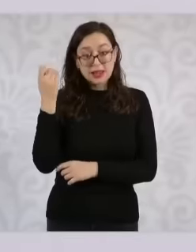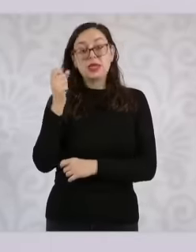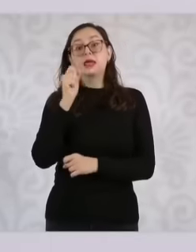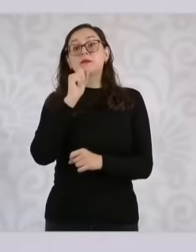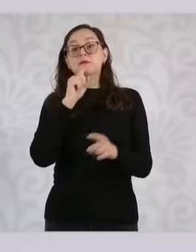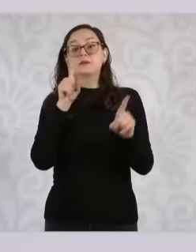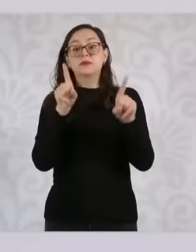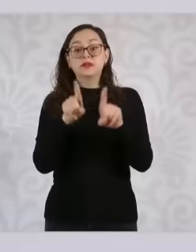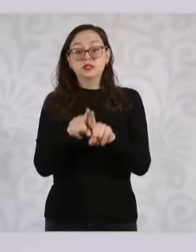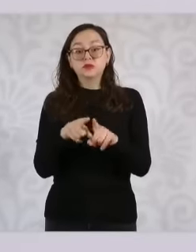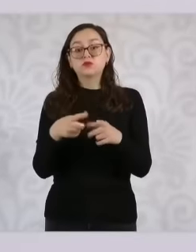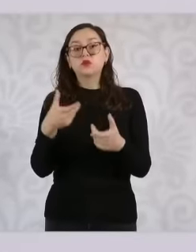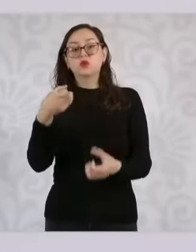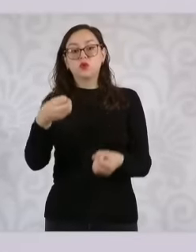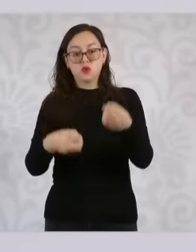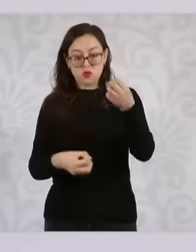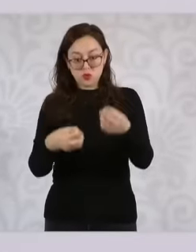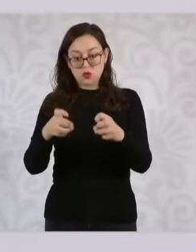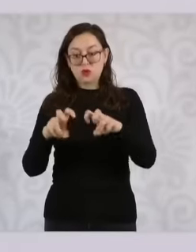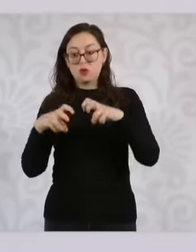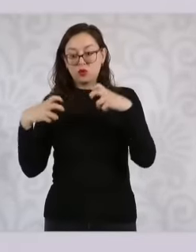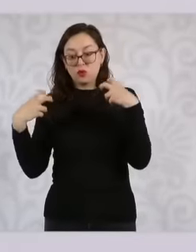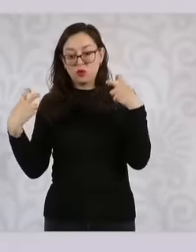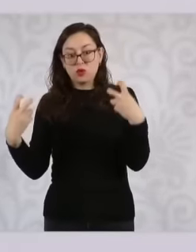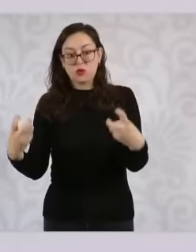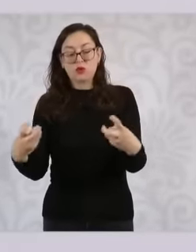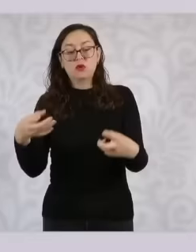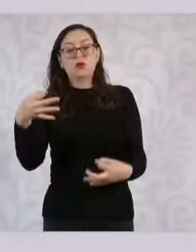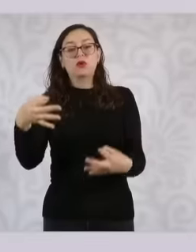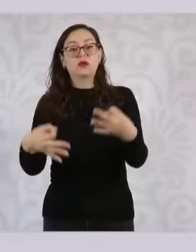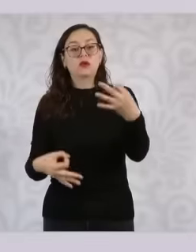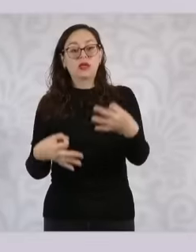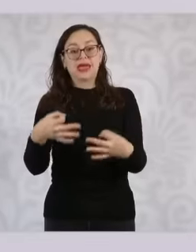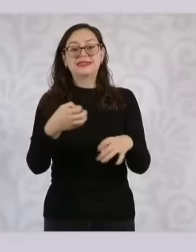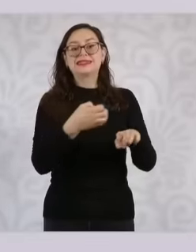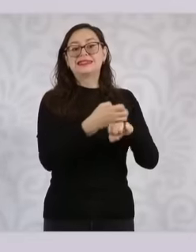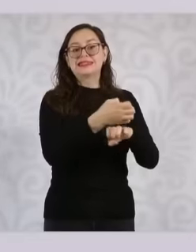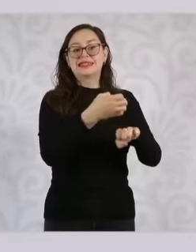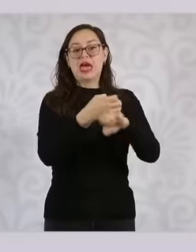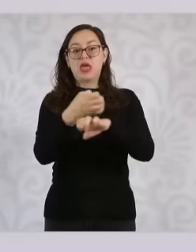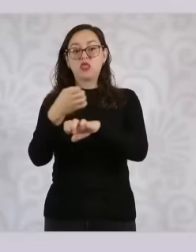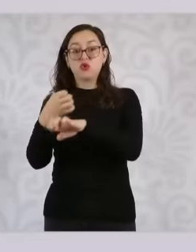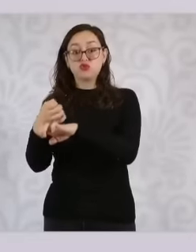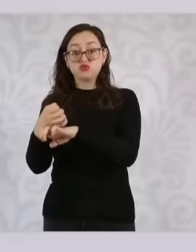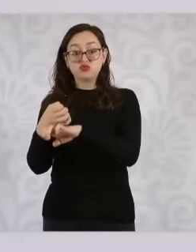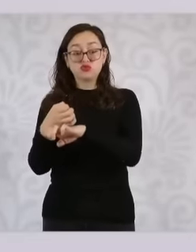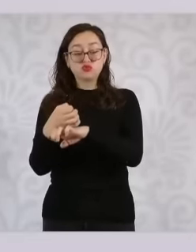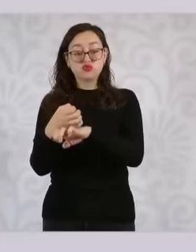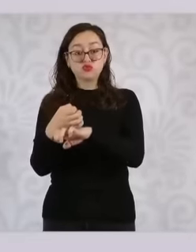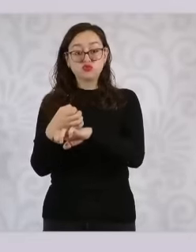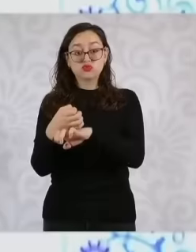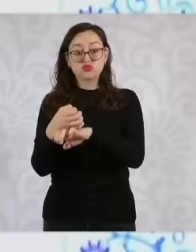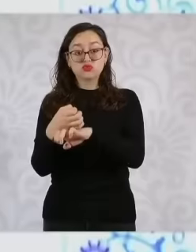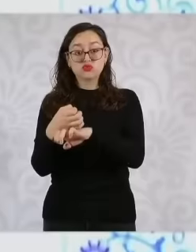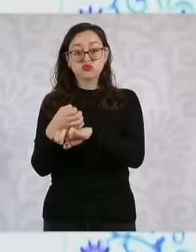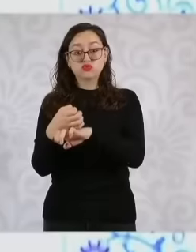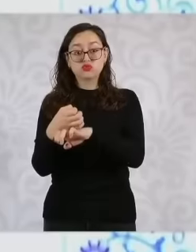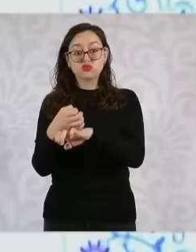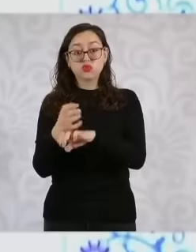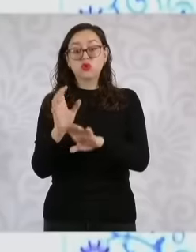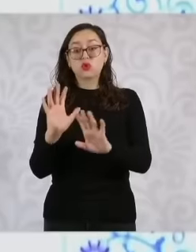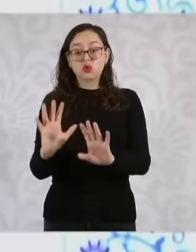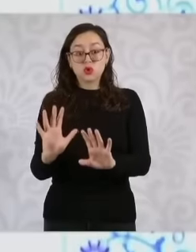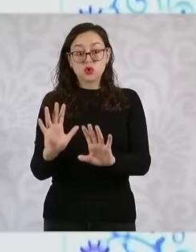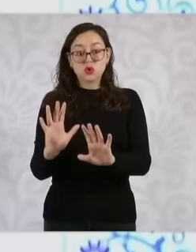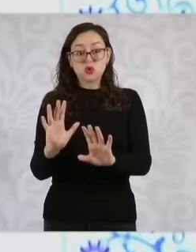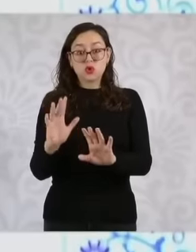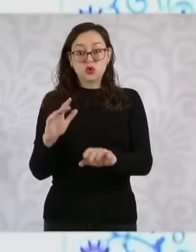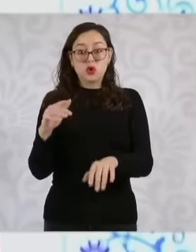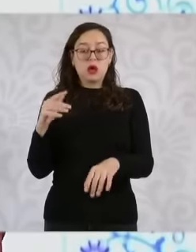magistrates and judges of the state judicial branches when the state legislatures have